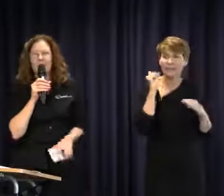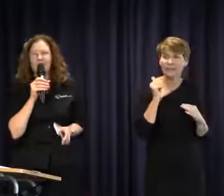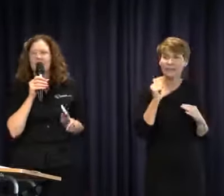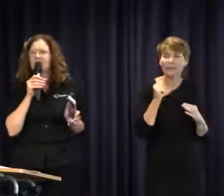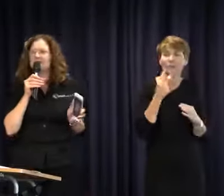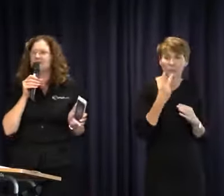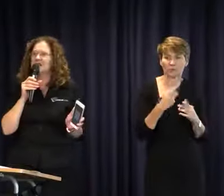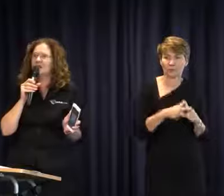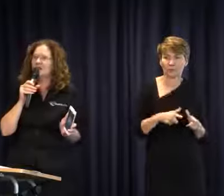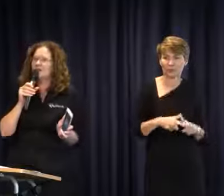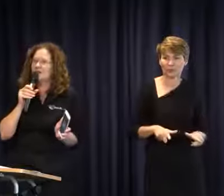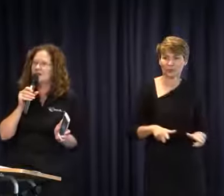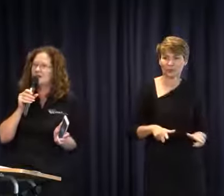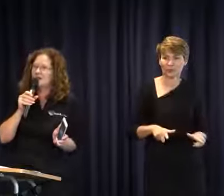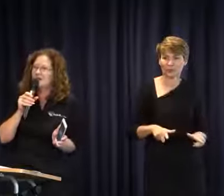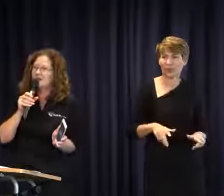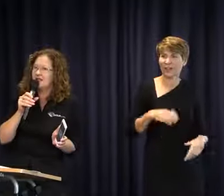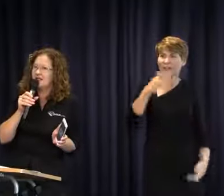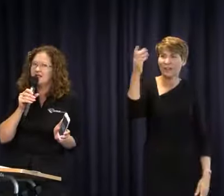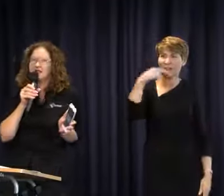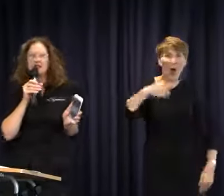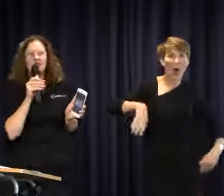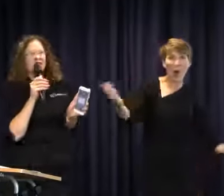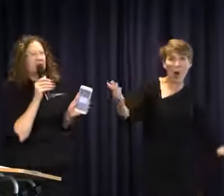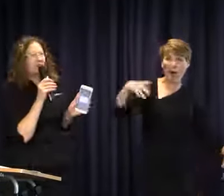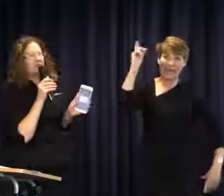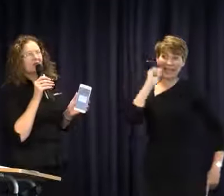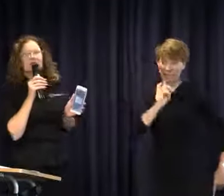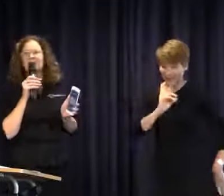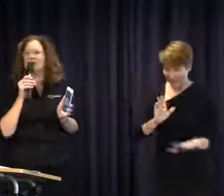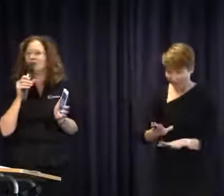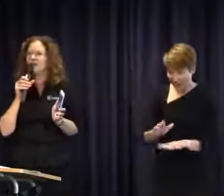whole craze is let's teach hearing babies sign language, which is absolutely ridiculous